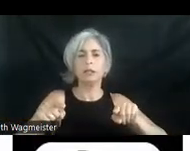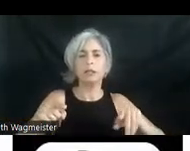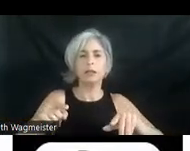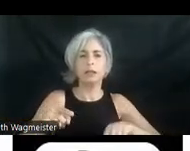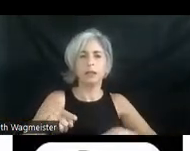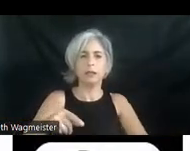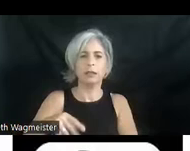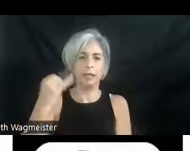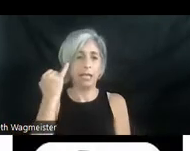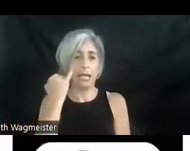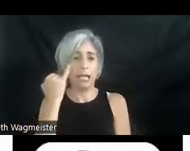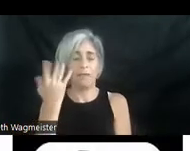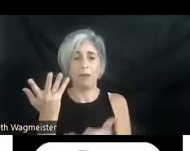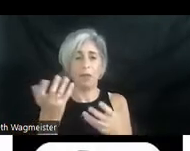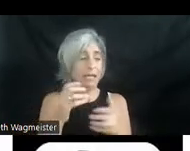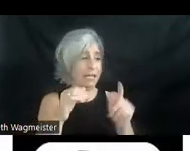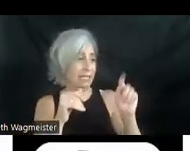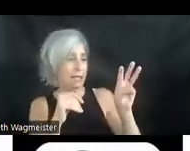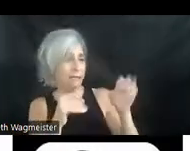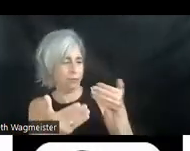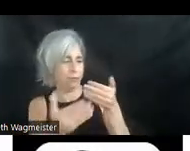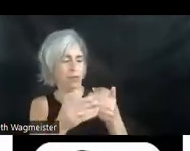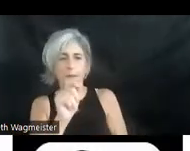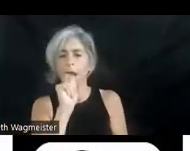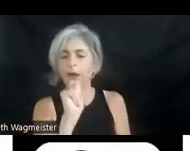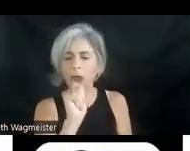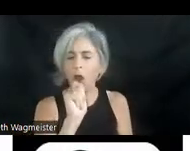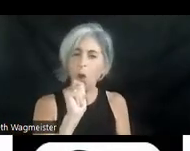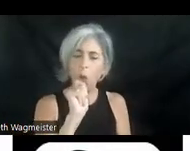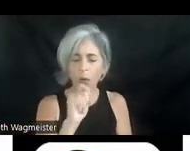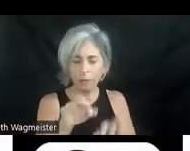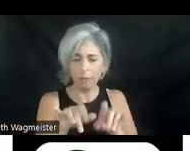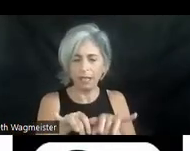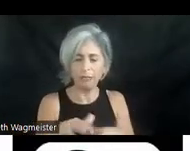Stevie leans close to a gold tipped microphone as he plays. The teen on the front step turns